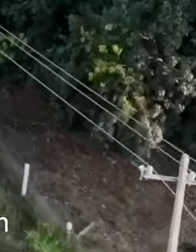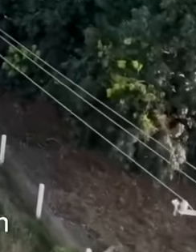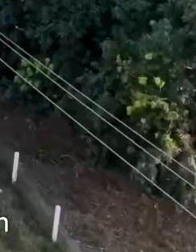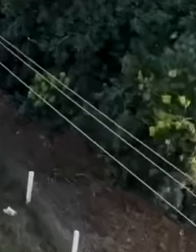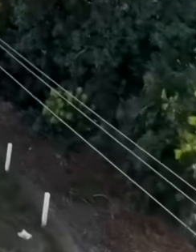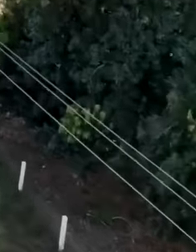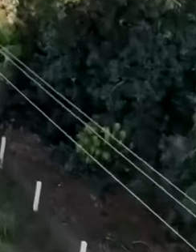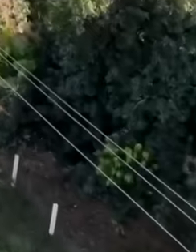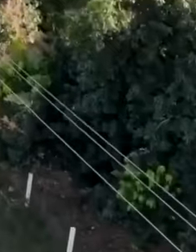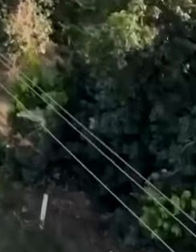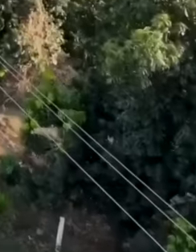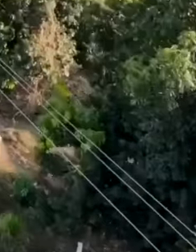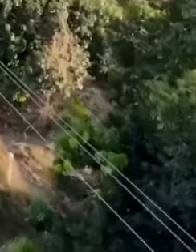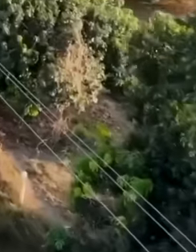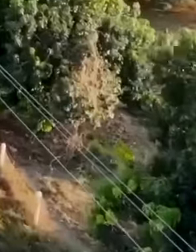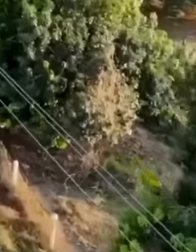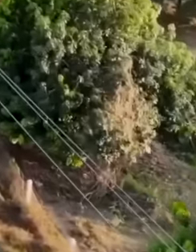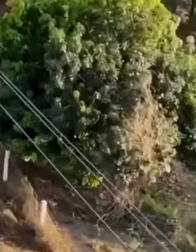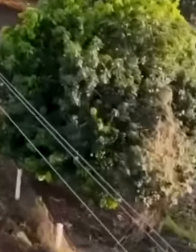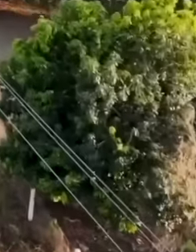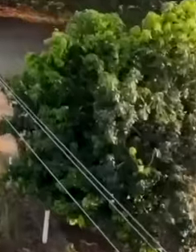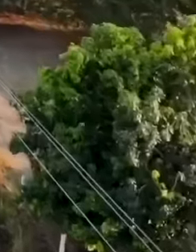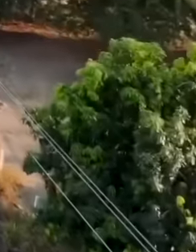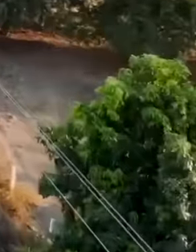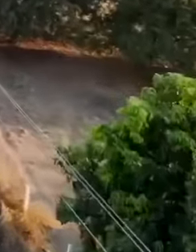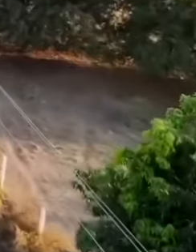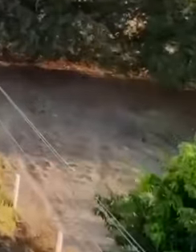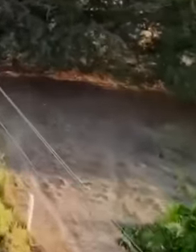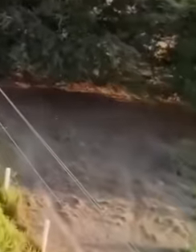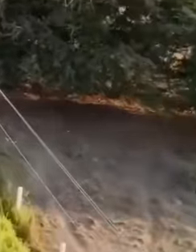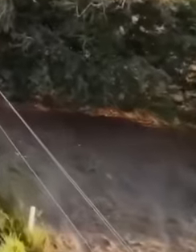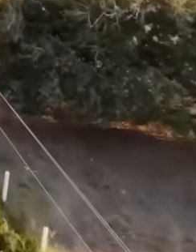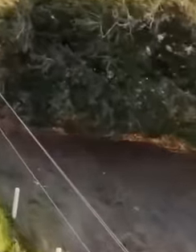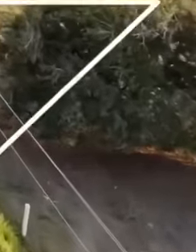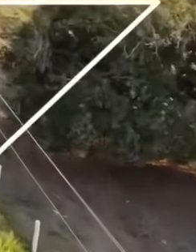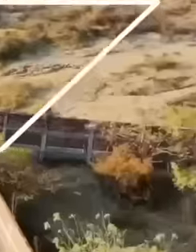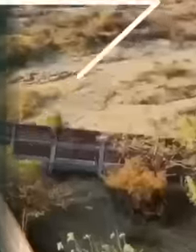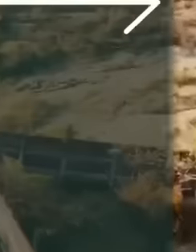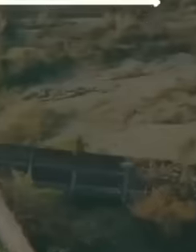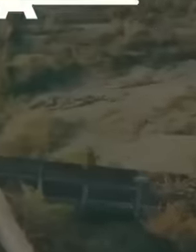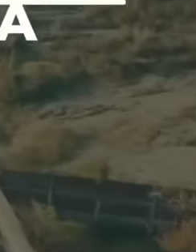expansion of the federal highway Las Crosses Pinotepa Nacional México 200 in its section the